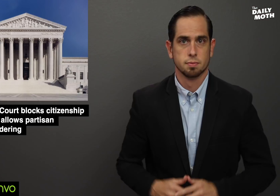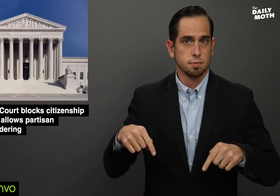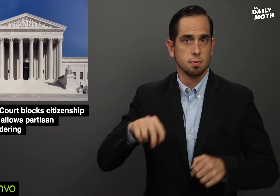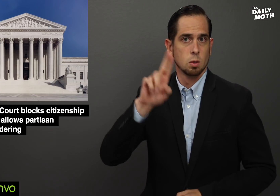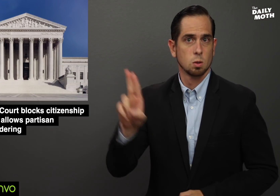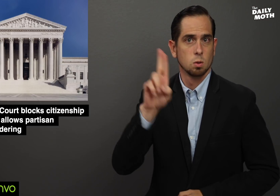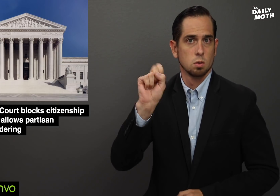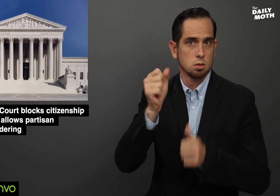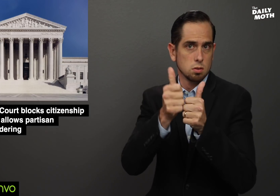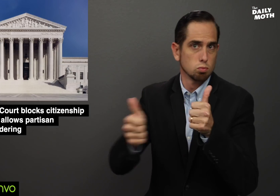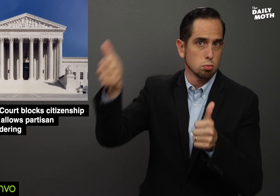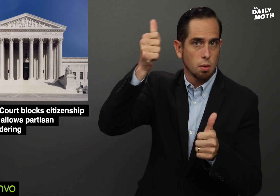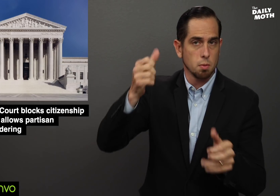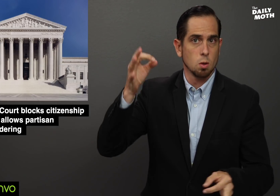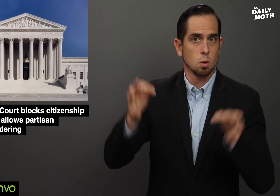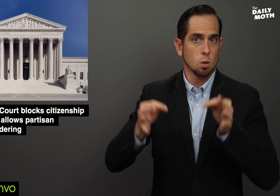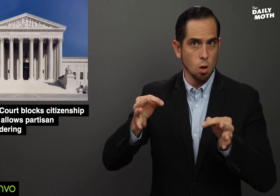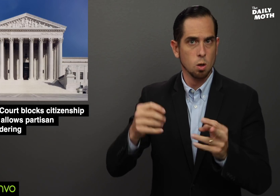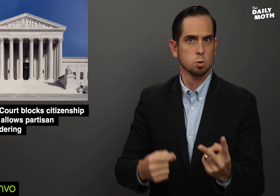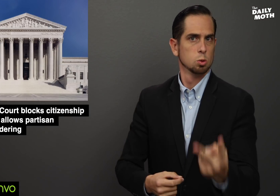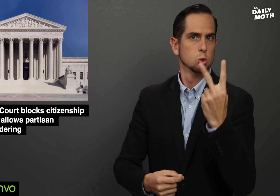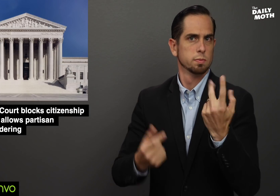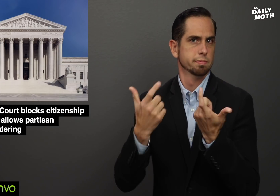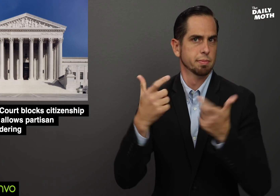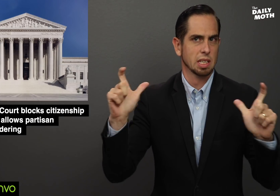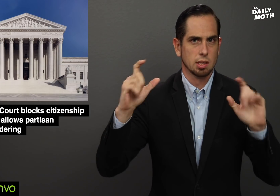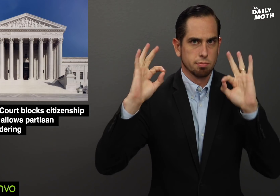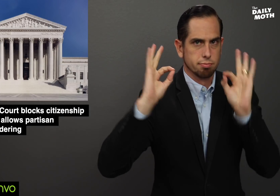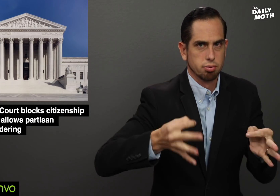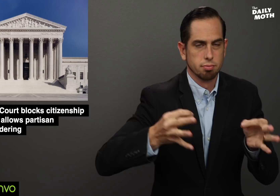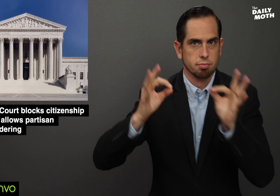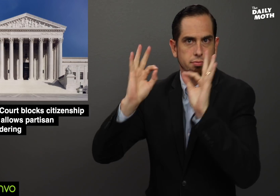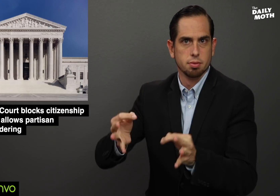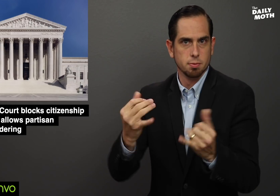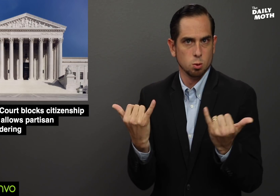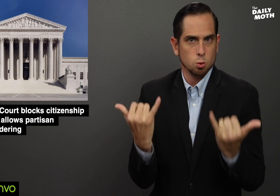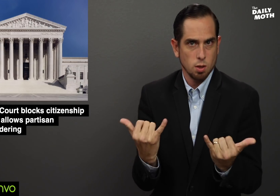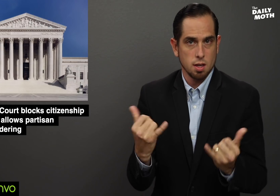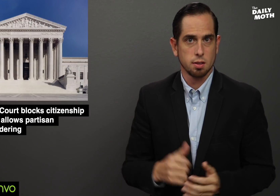The U.S. Supreme Court made two major rulings today.